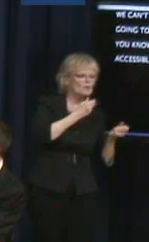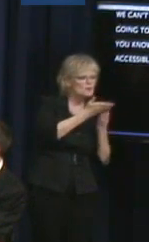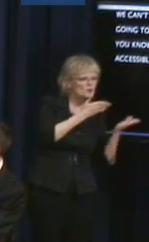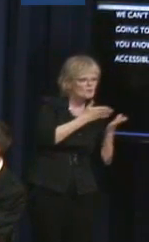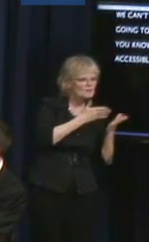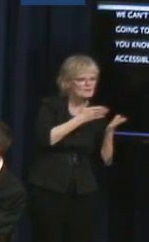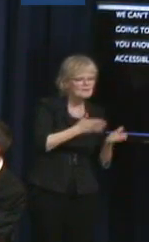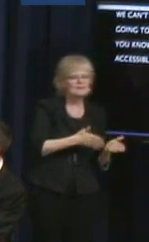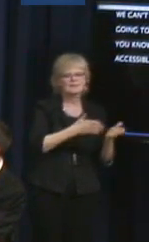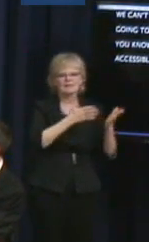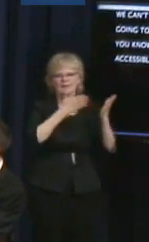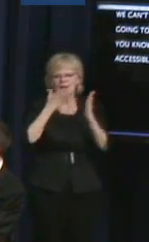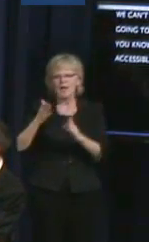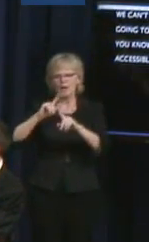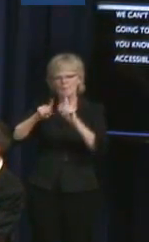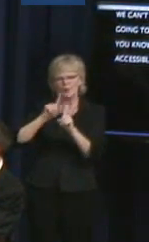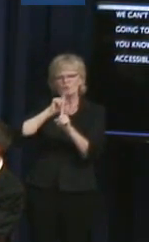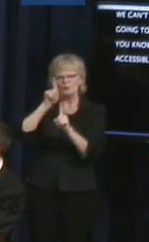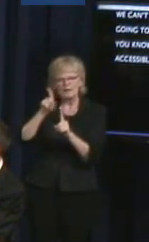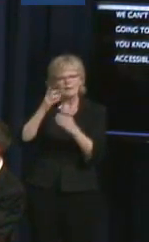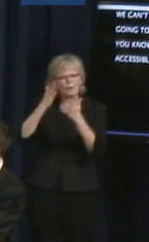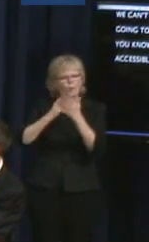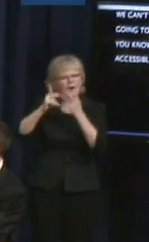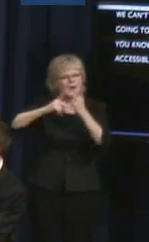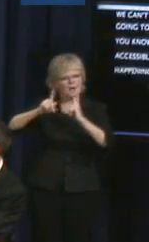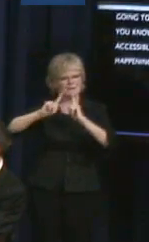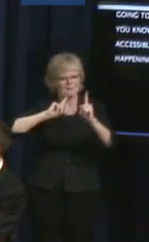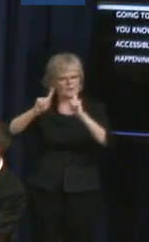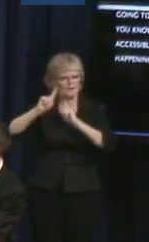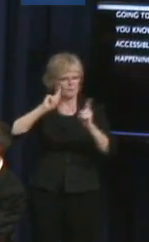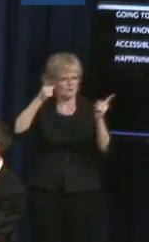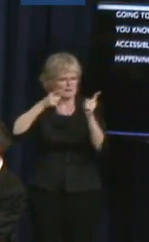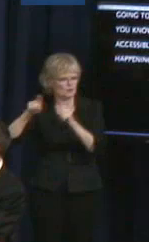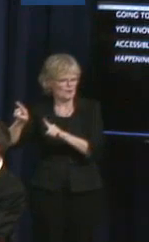around our public schools. And sort of those conversations are also